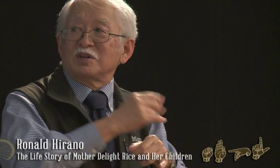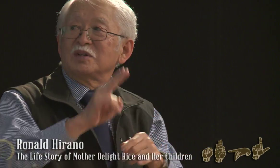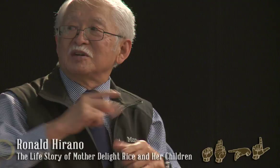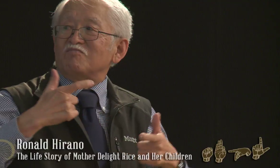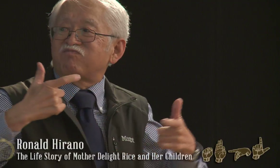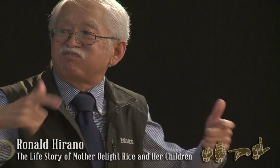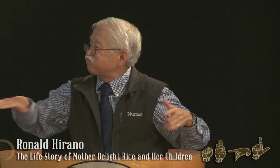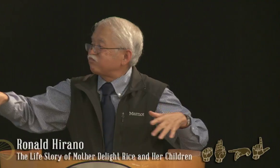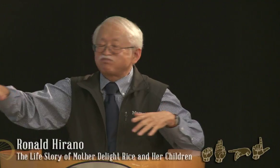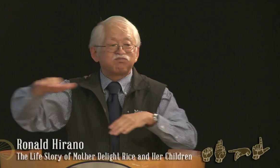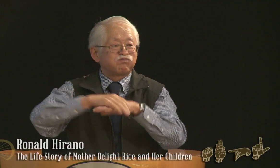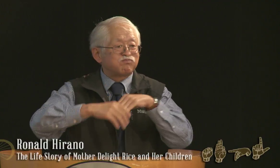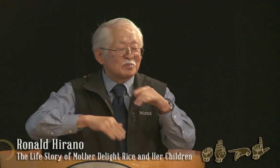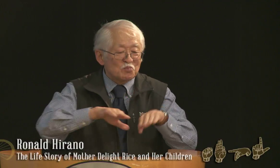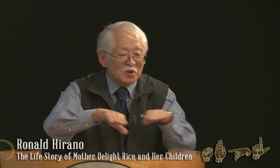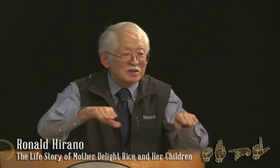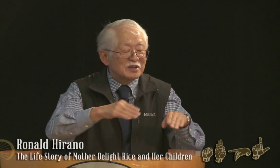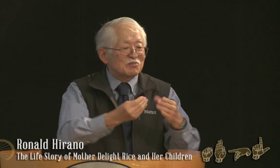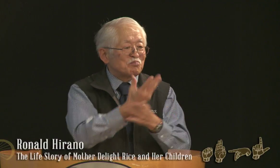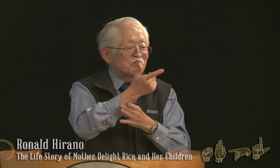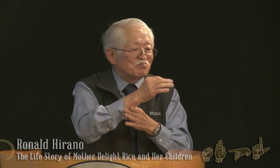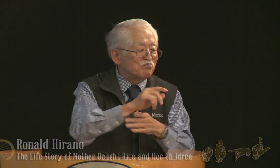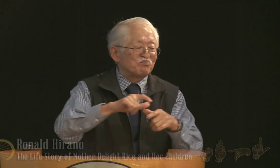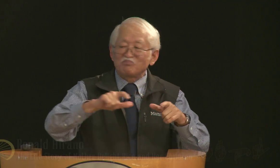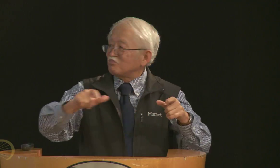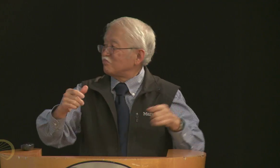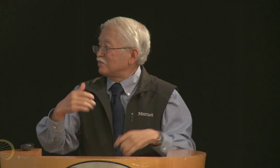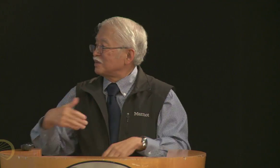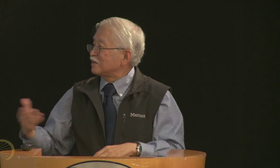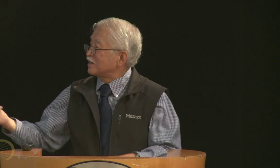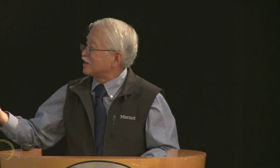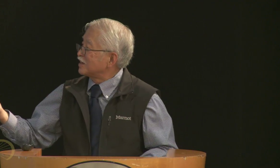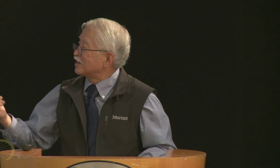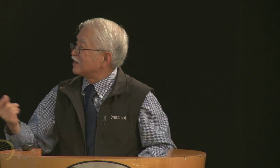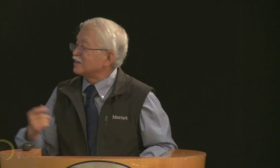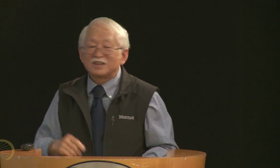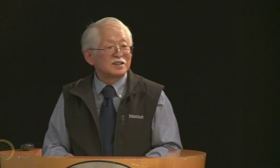the Mexican government gave this property to, uh, the school, for the